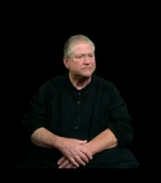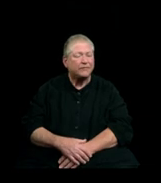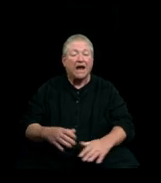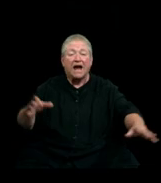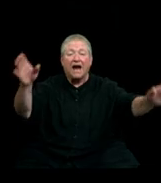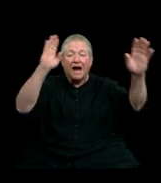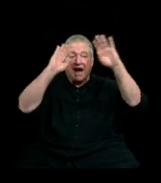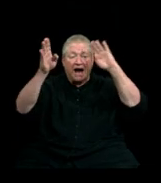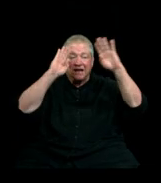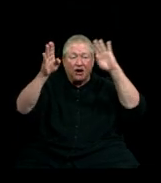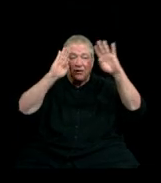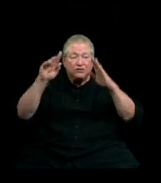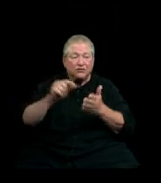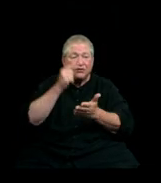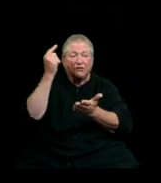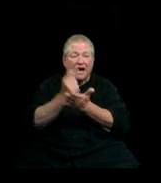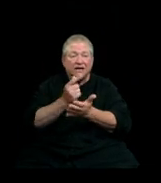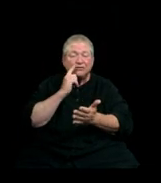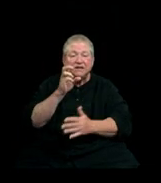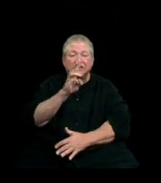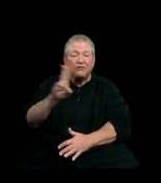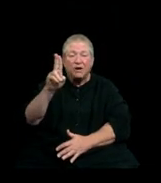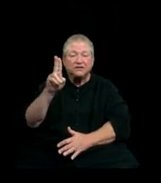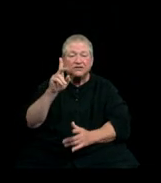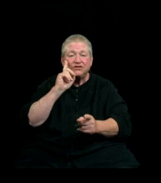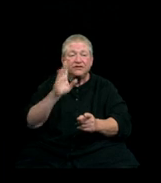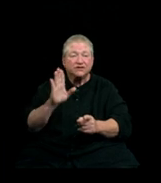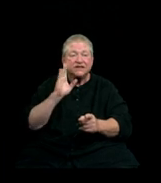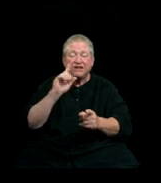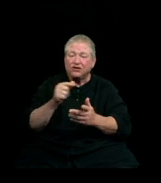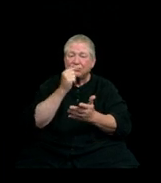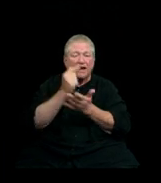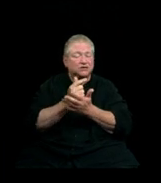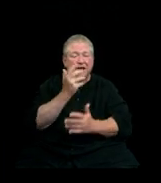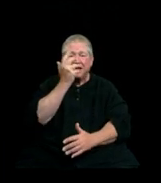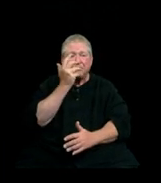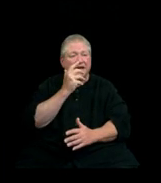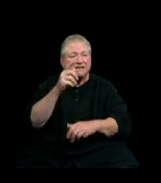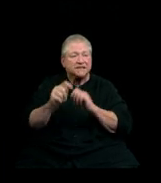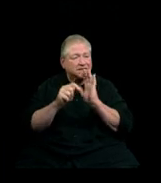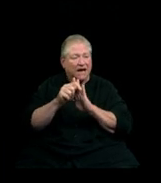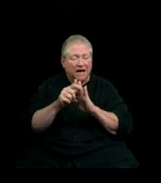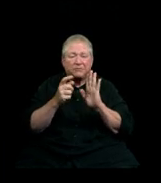Hello to the graduates of Western Washington University and you are graduating in extraordinary times. It took a lot of hard work,